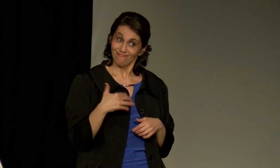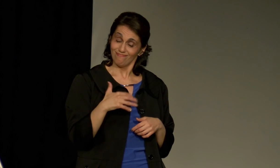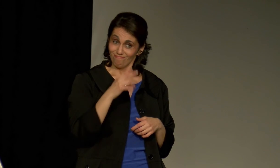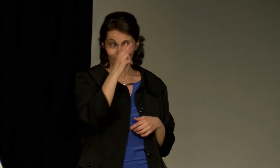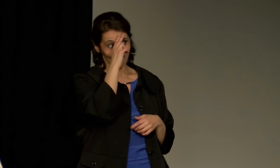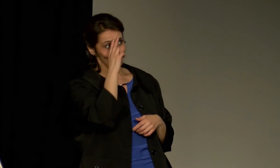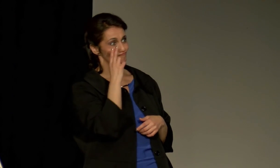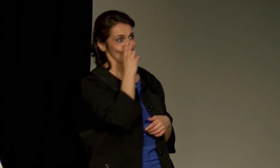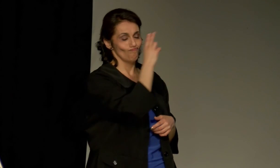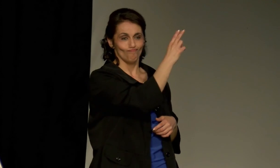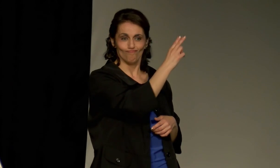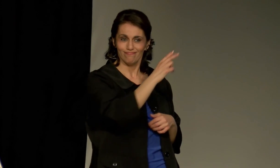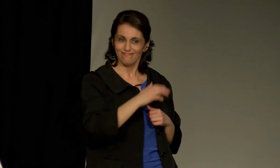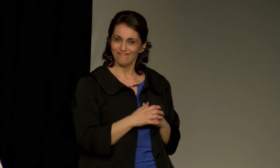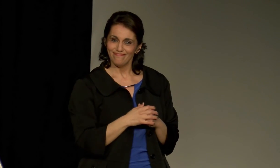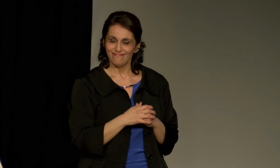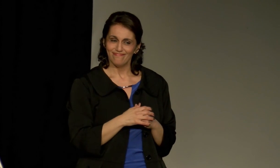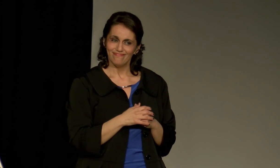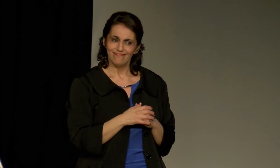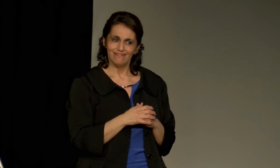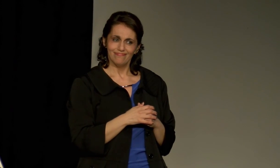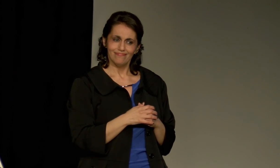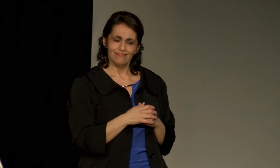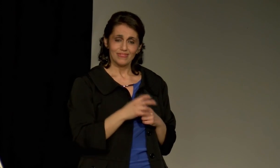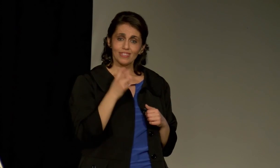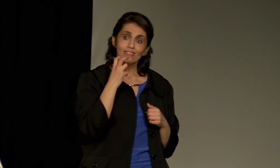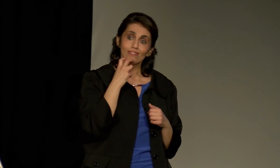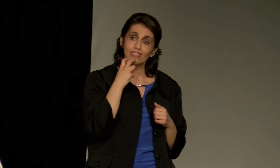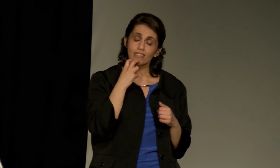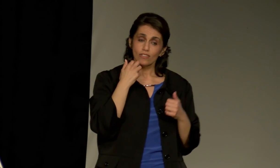Noble relates to nobility, kings and queens.